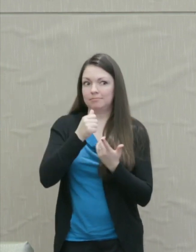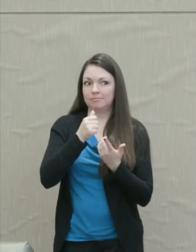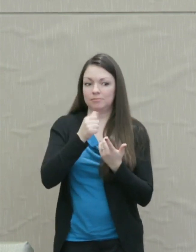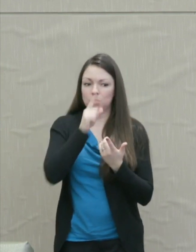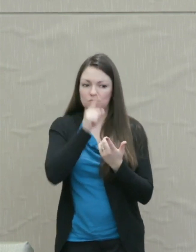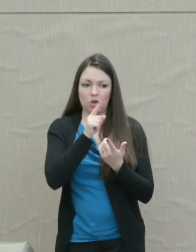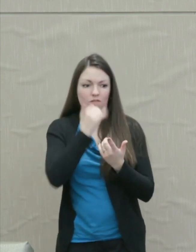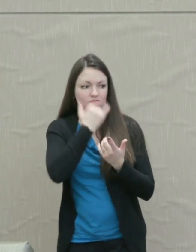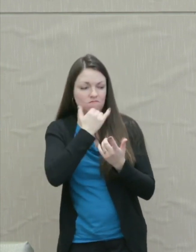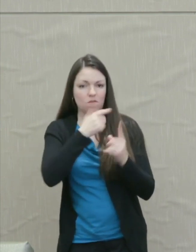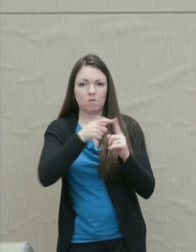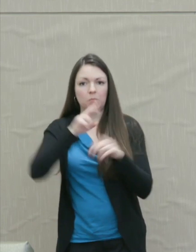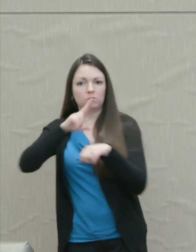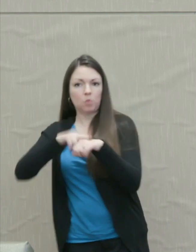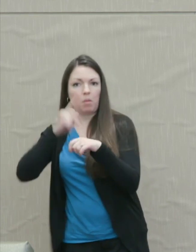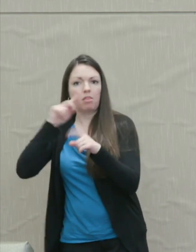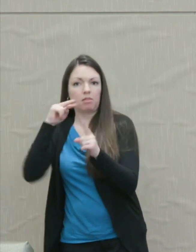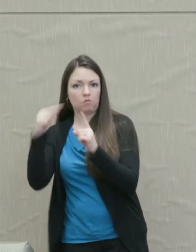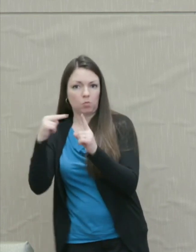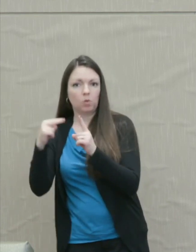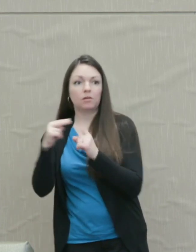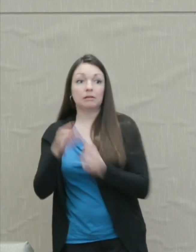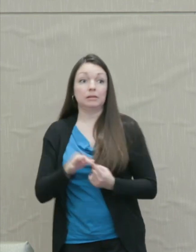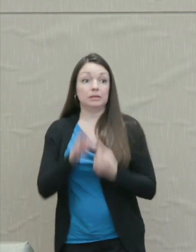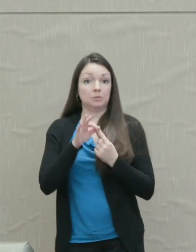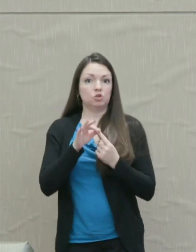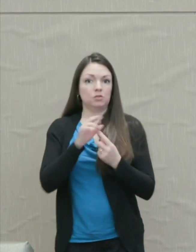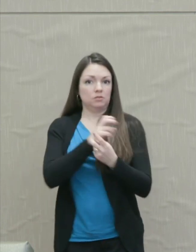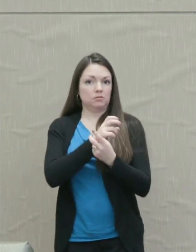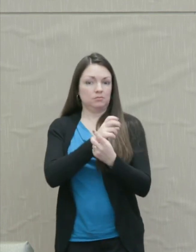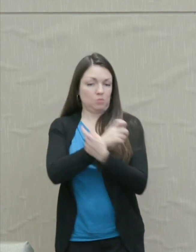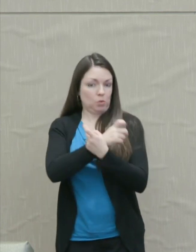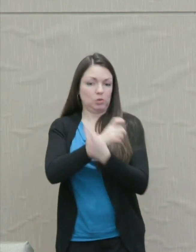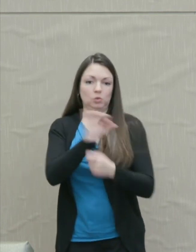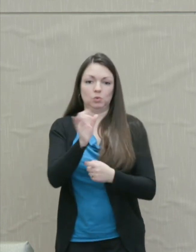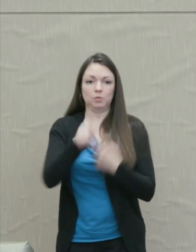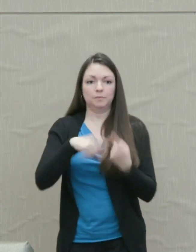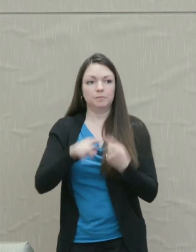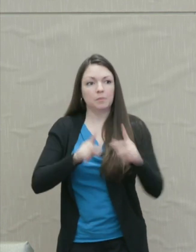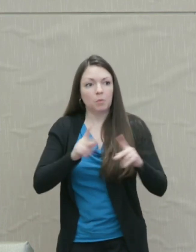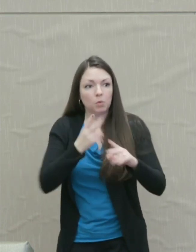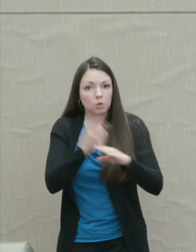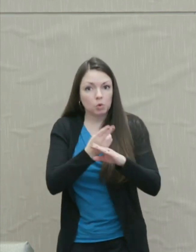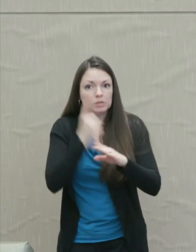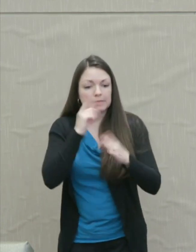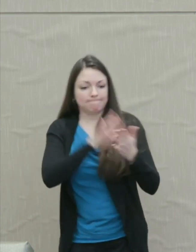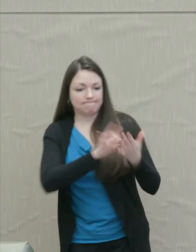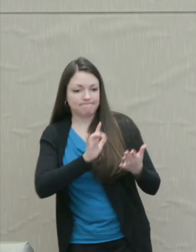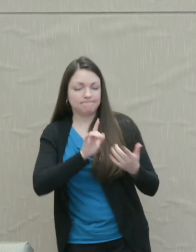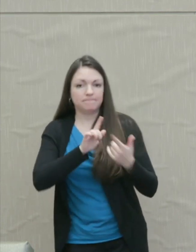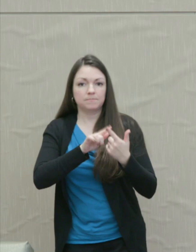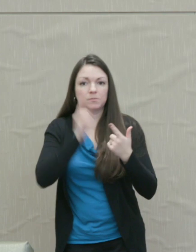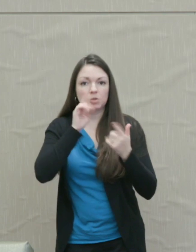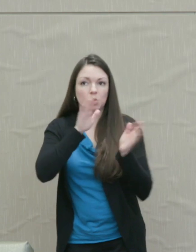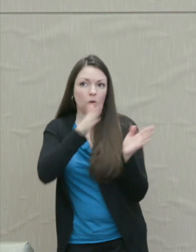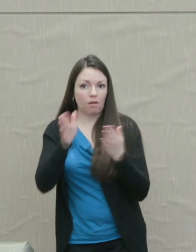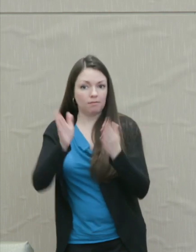viewpoint, especially poisonous too when people use it to deflect attention from real problems